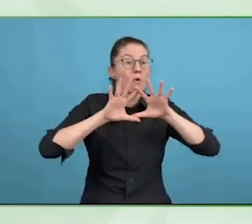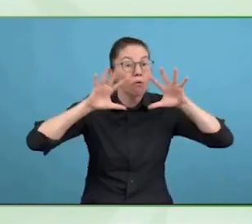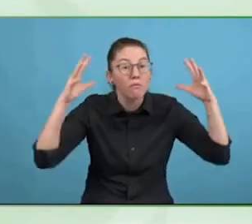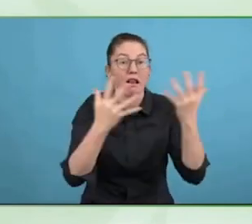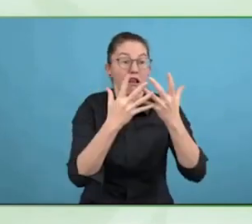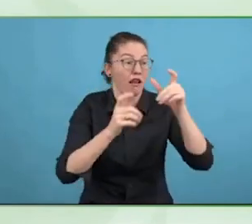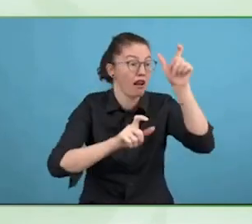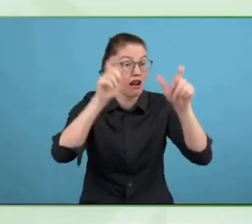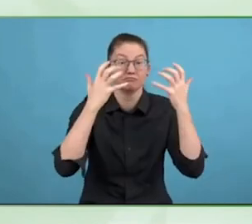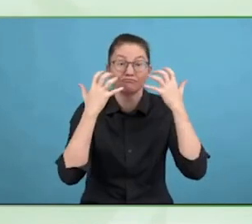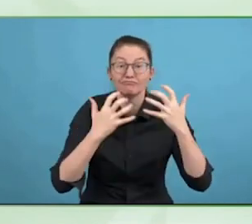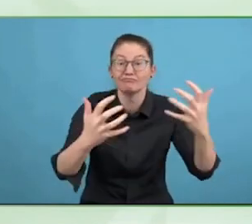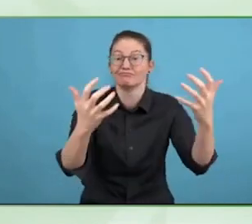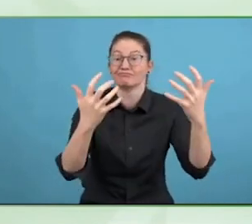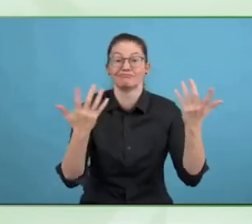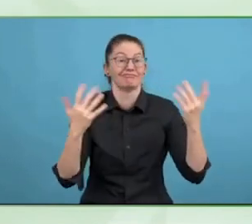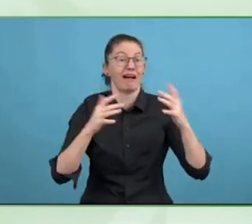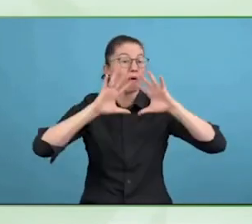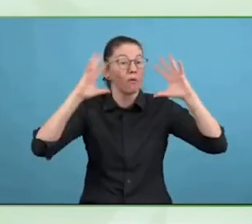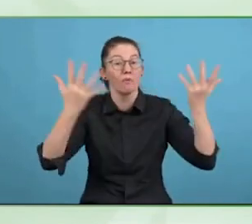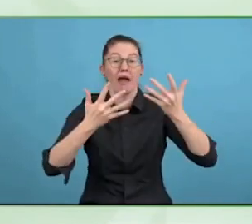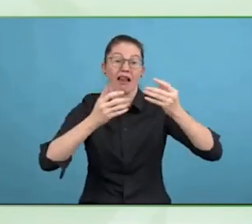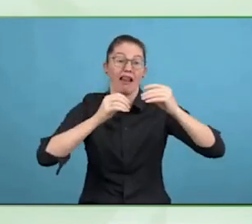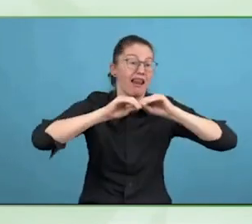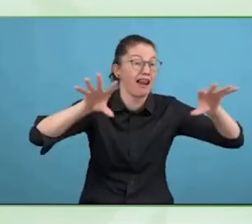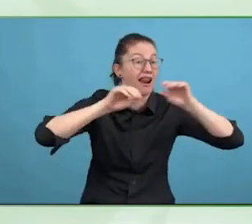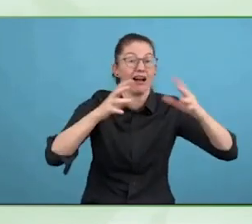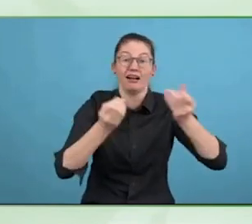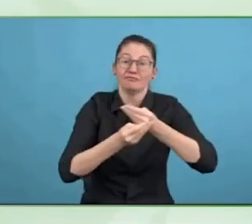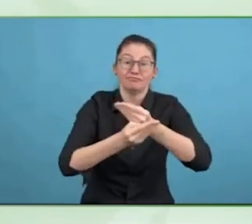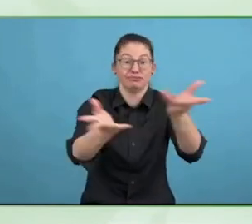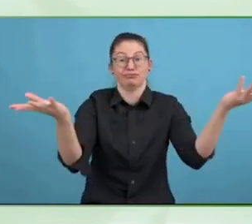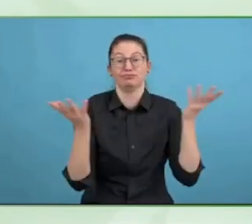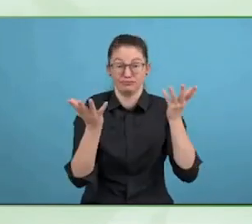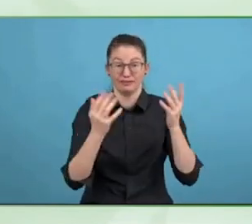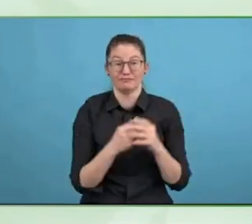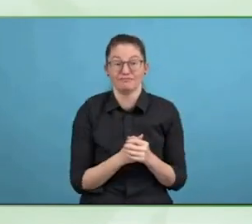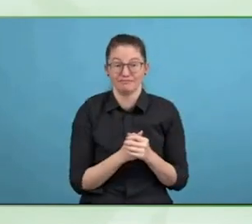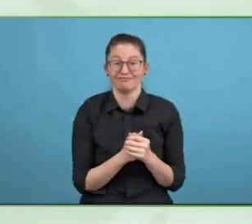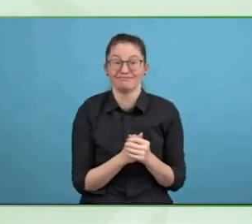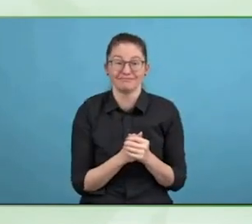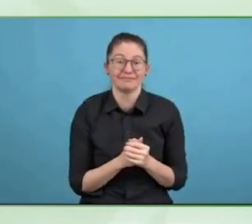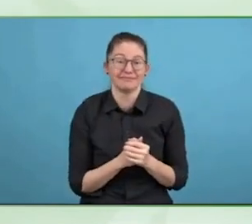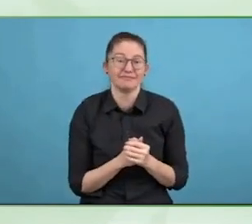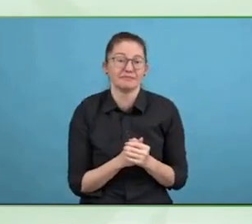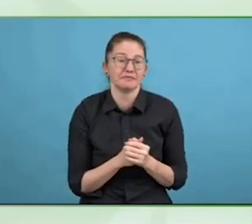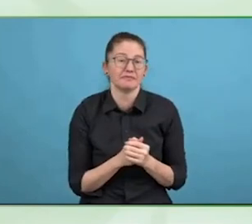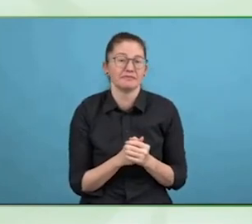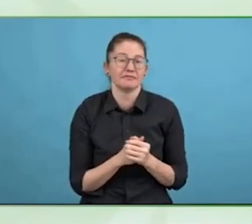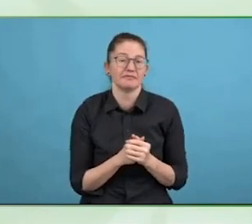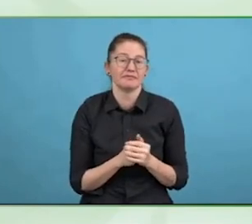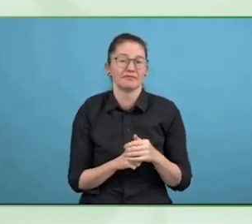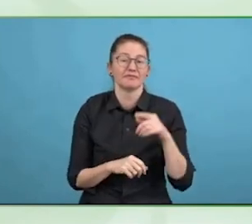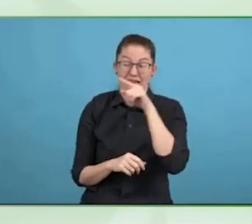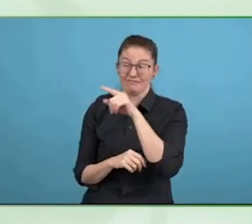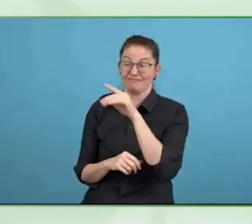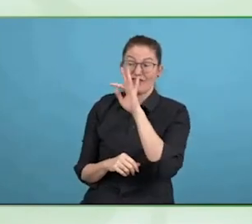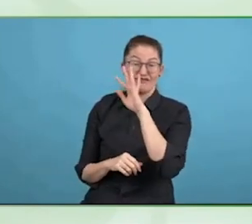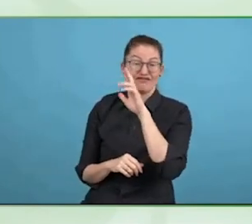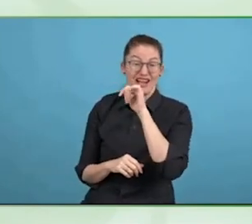major trends. Zero Project conference theme this year, one of the areas is about